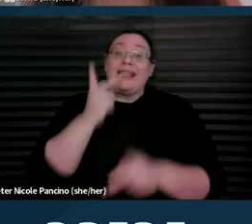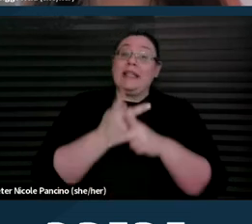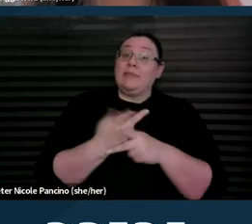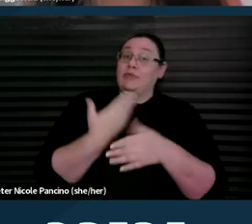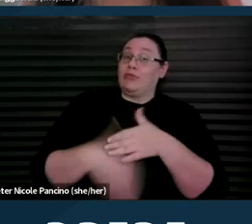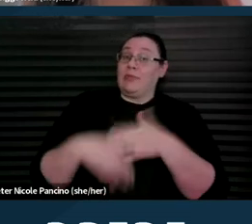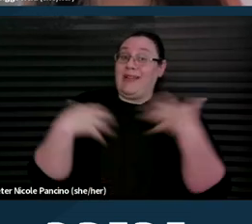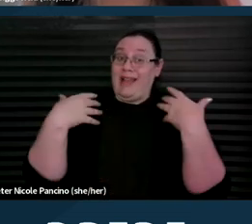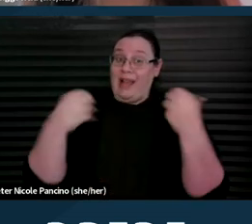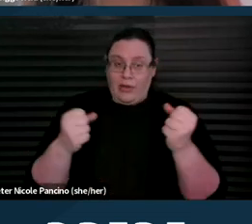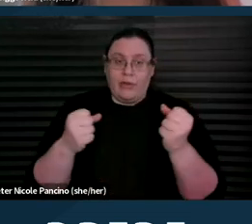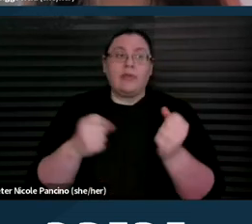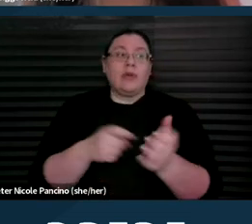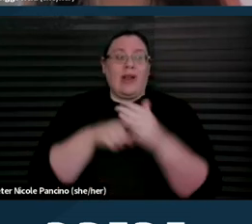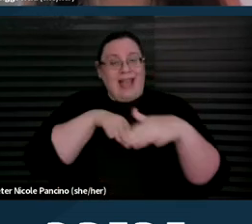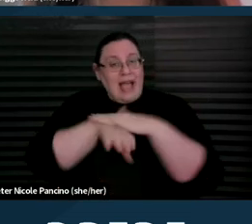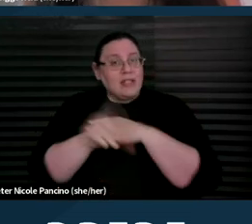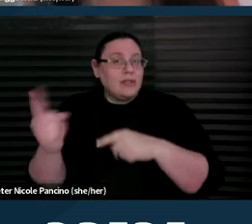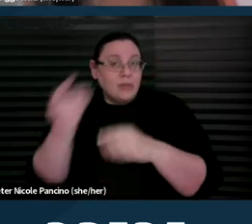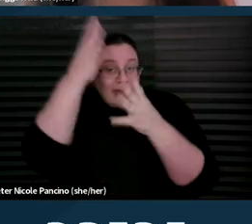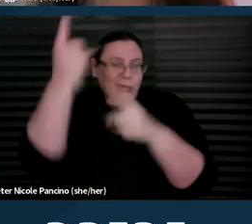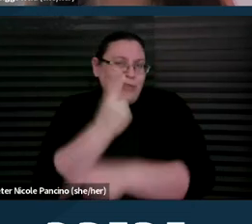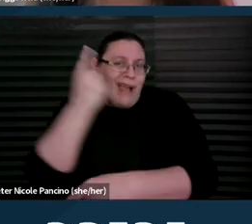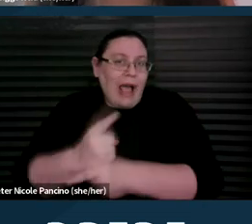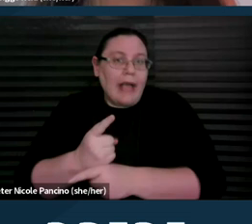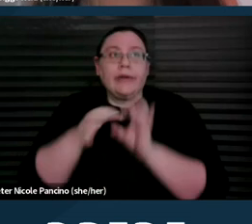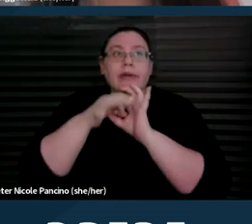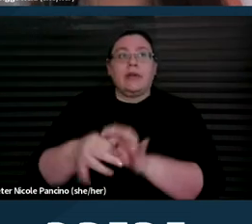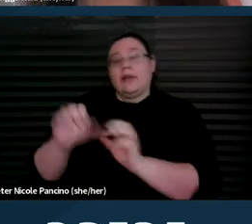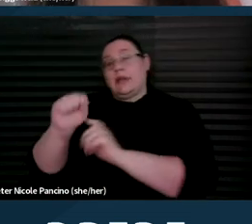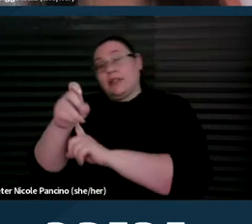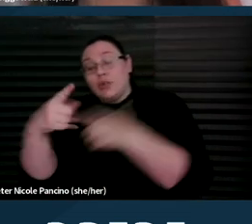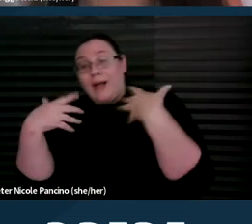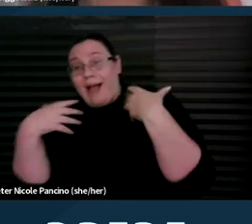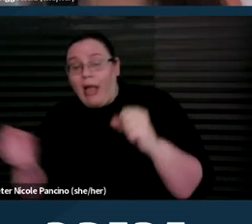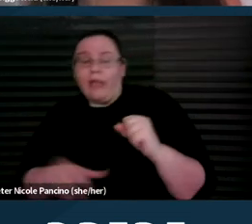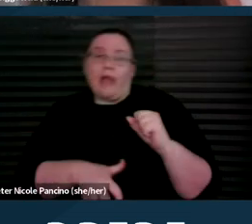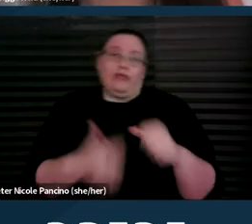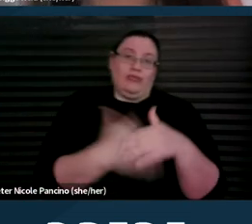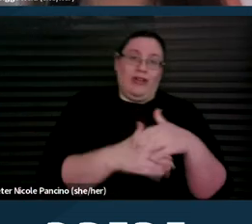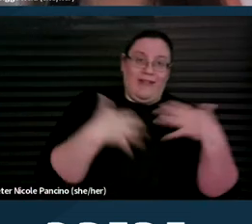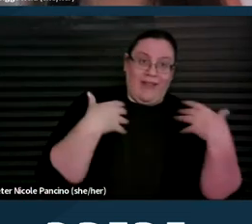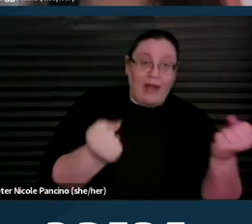access to accurate information about sexual and reproductive health, safe, effective, affordable,